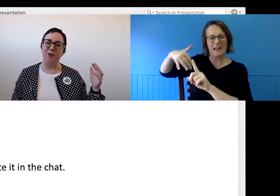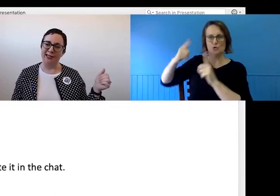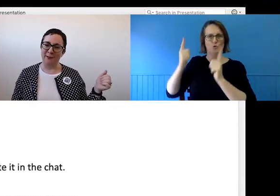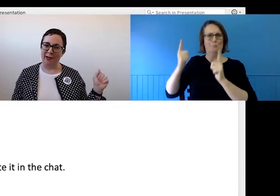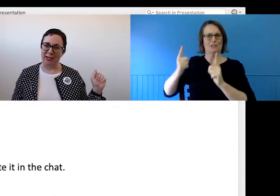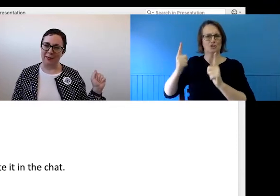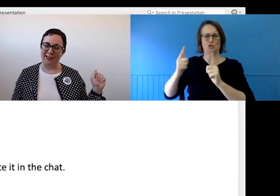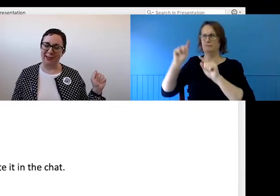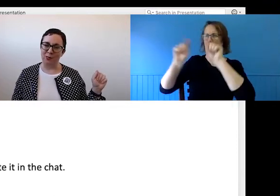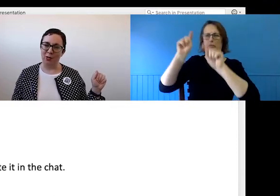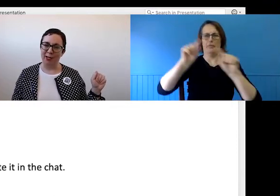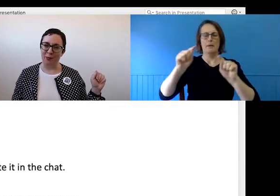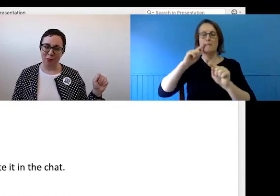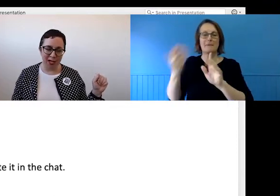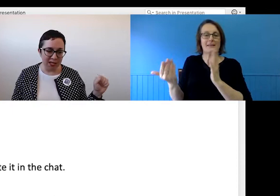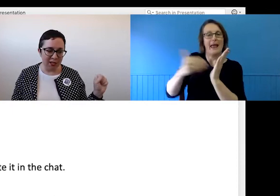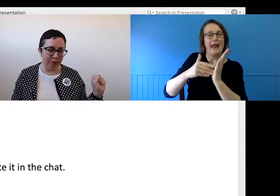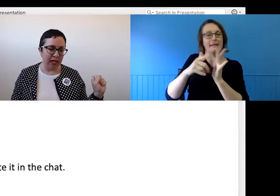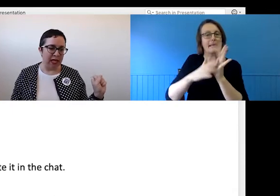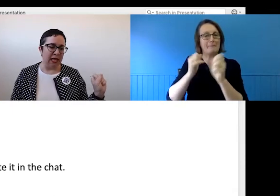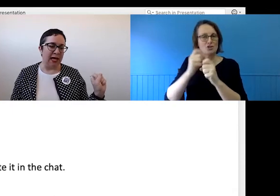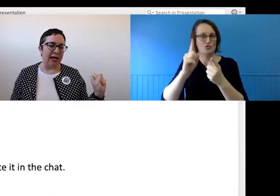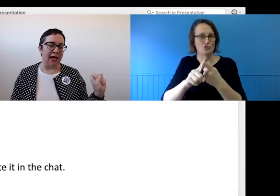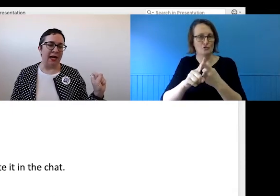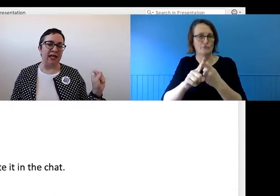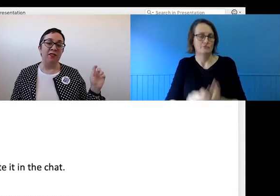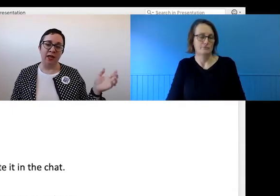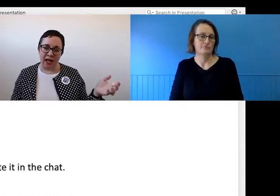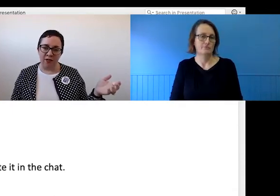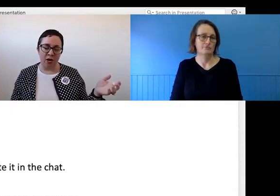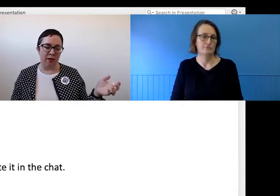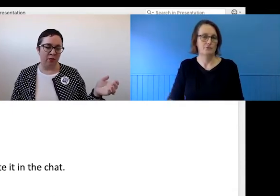Obviously a background image that is work appropriate. If they